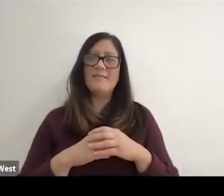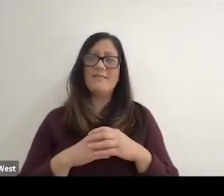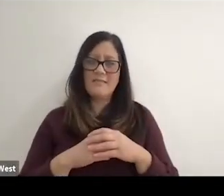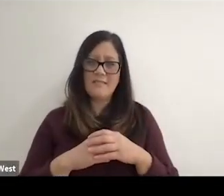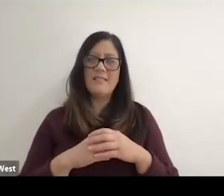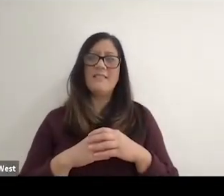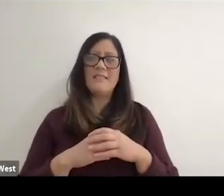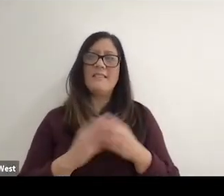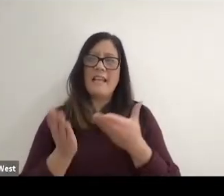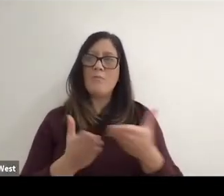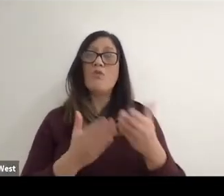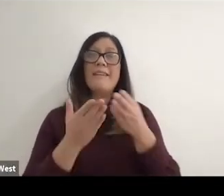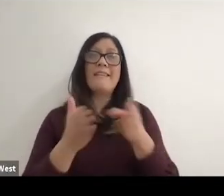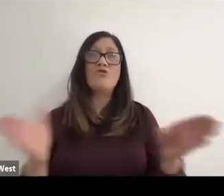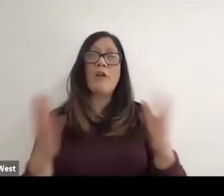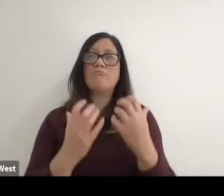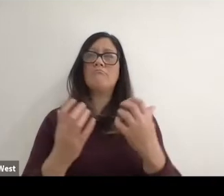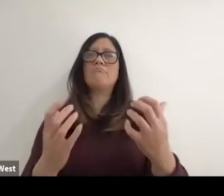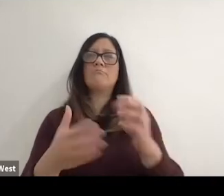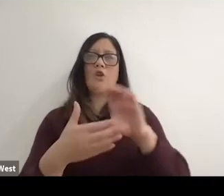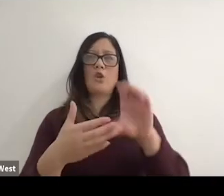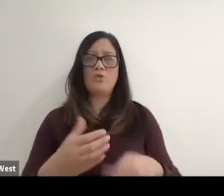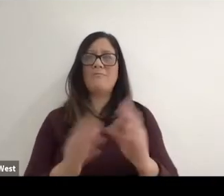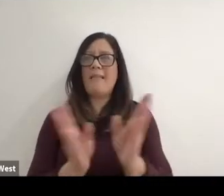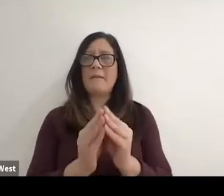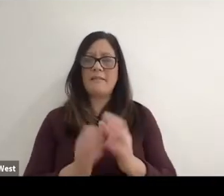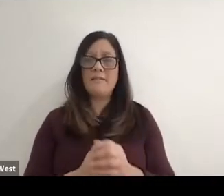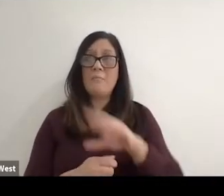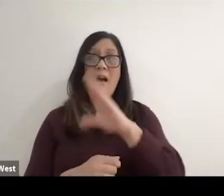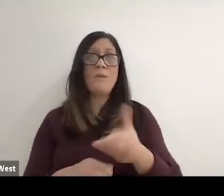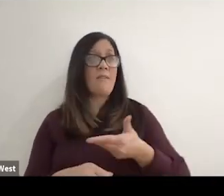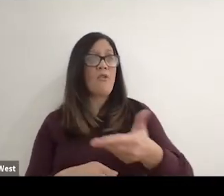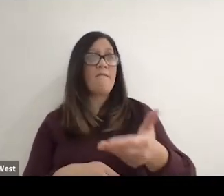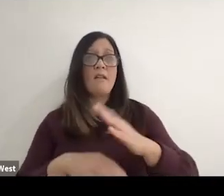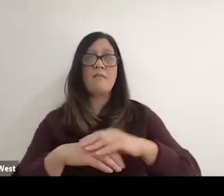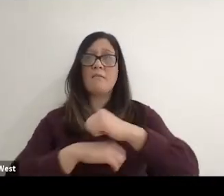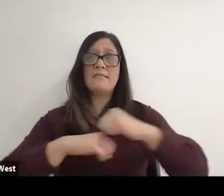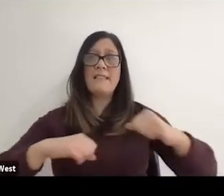Anyway, I never got him back. I never even got invited up onto the stage.